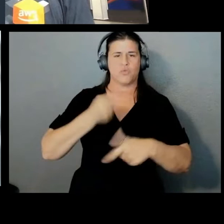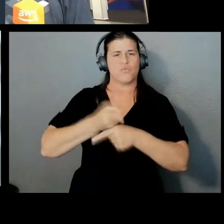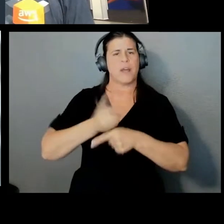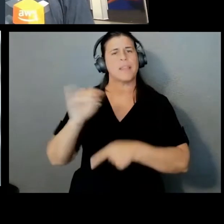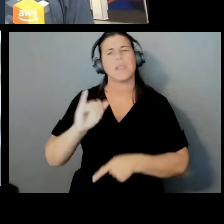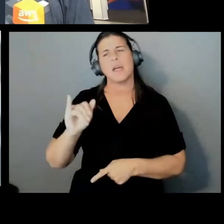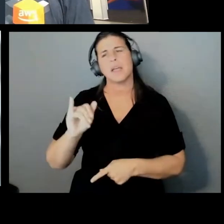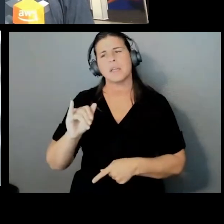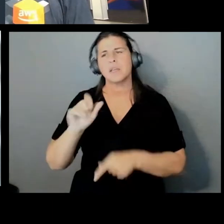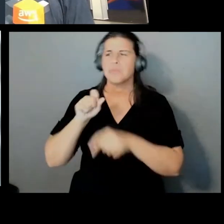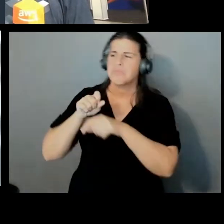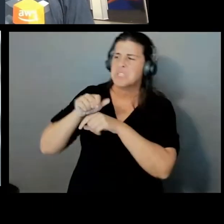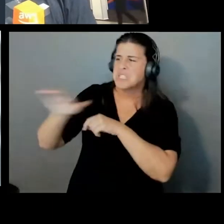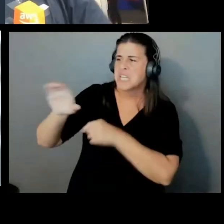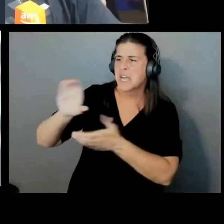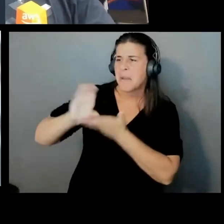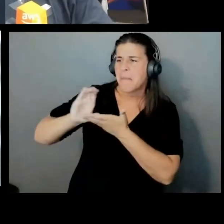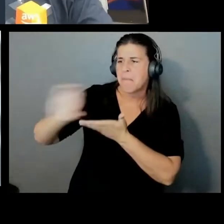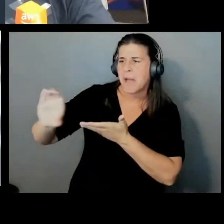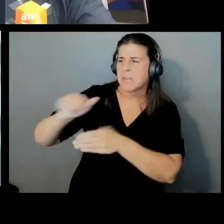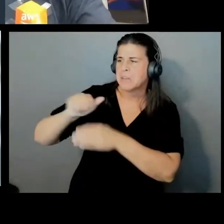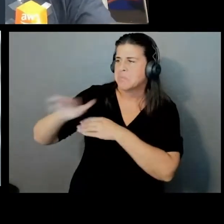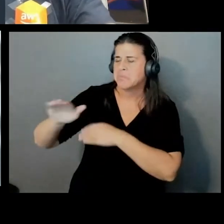There's this kind of SYN-ACK modality in building.